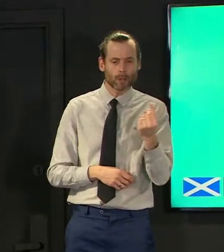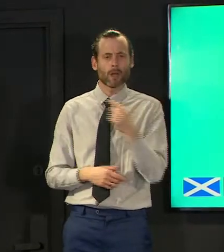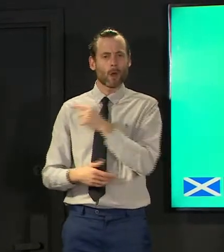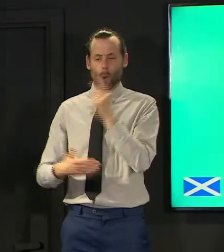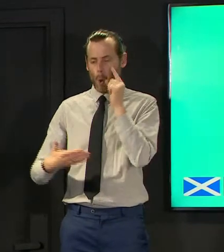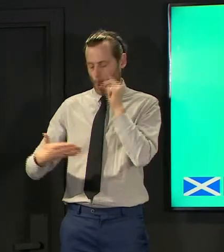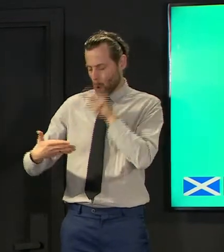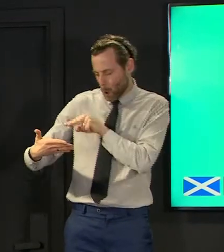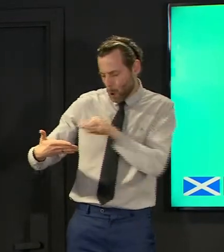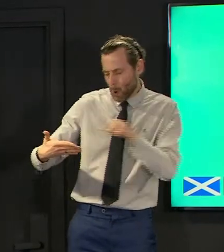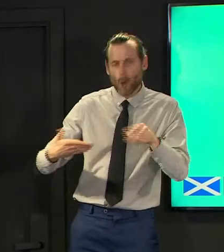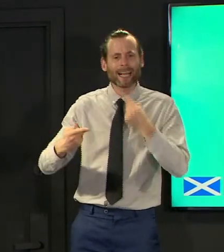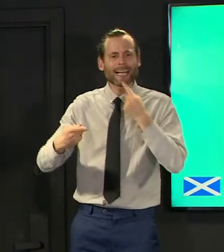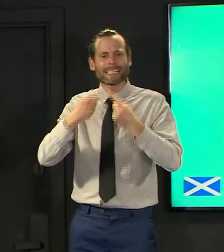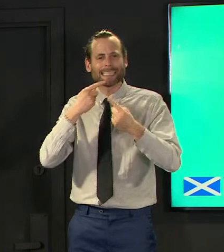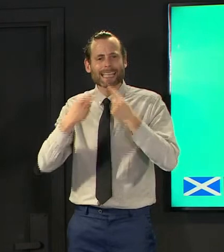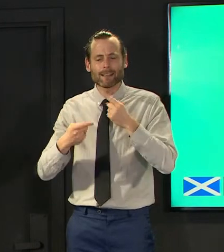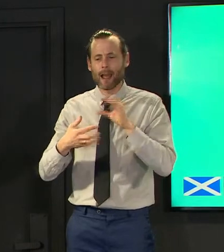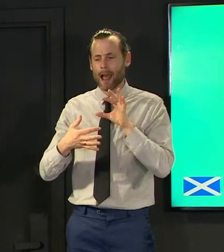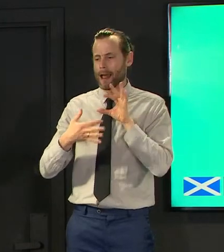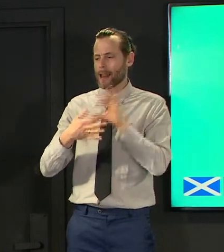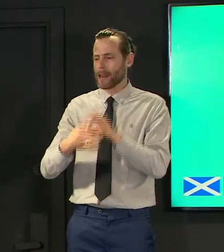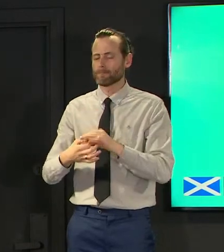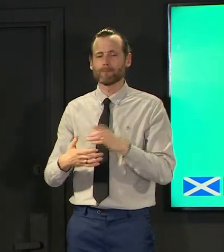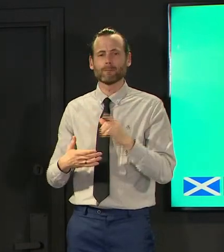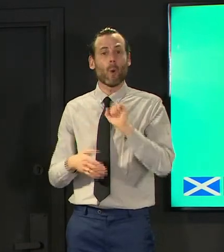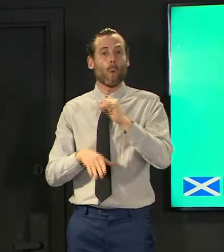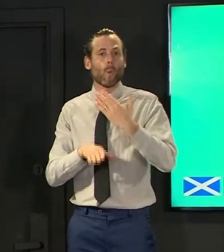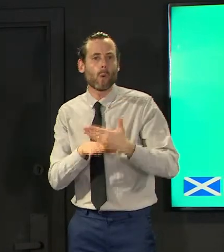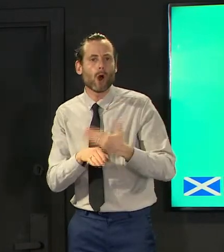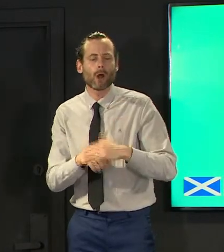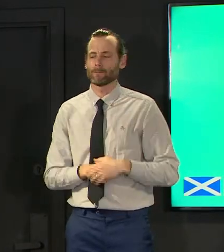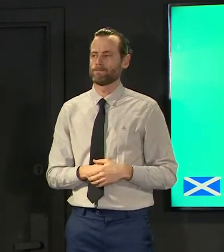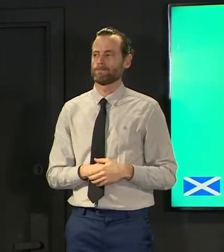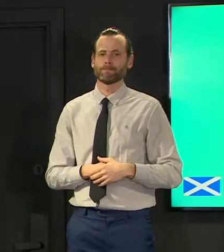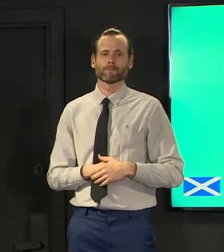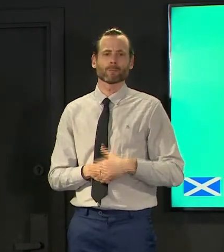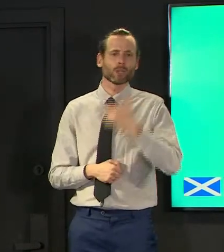age everything all other variables that they could possibly think of to give us the best advice they